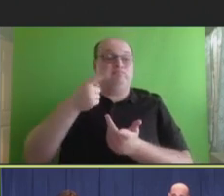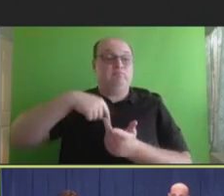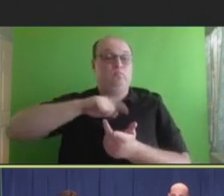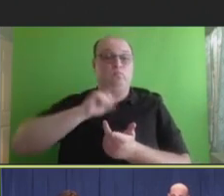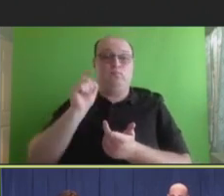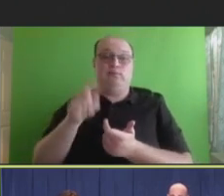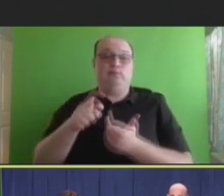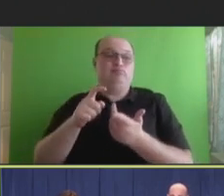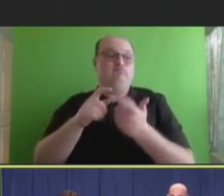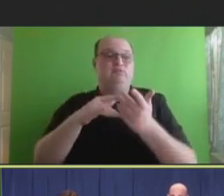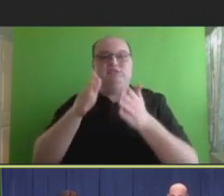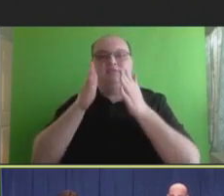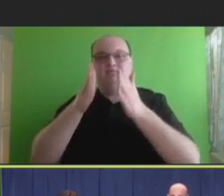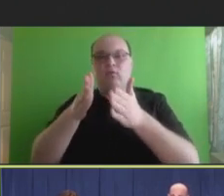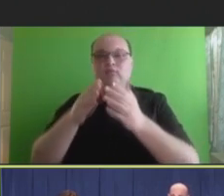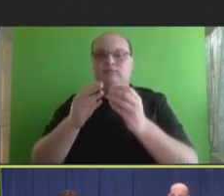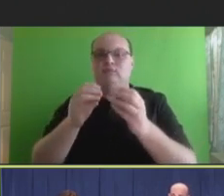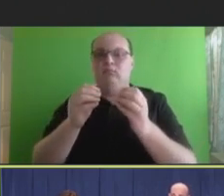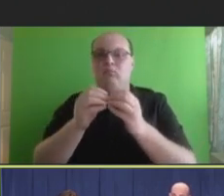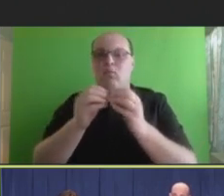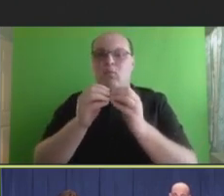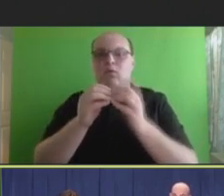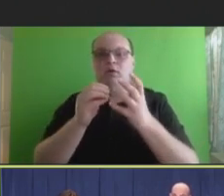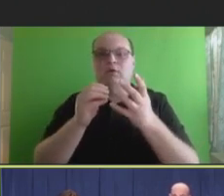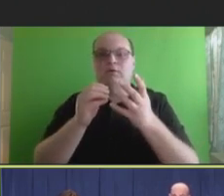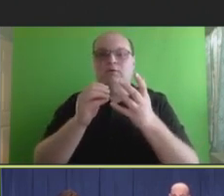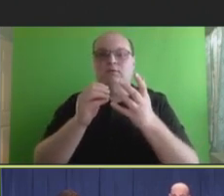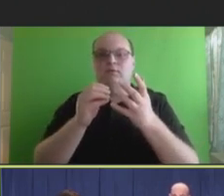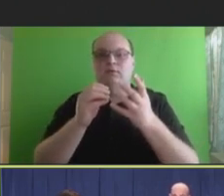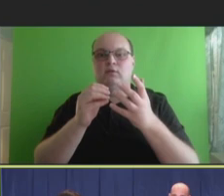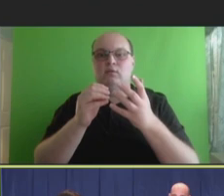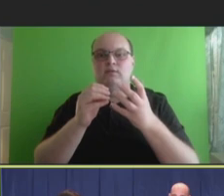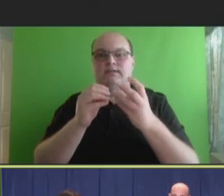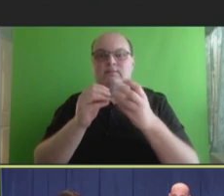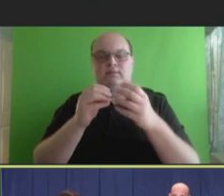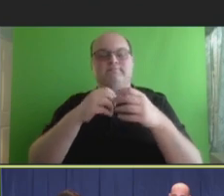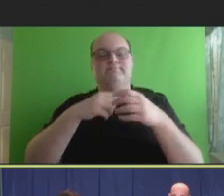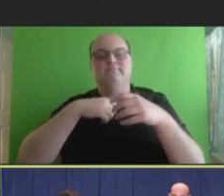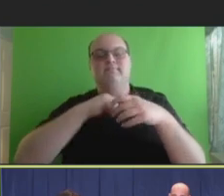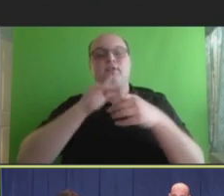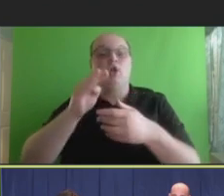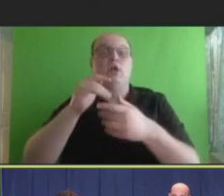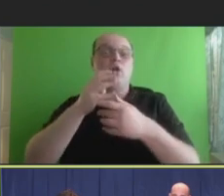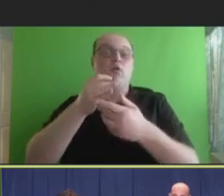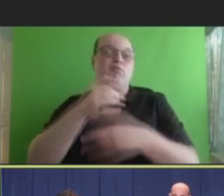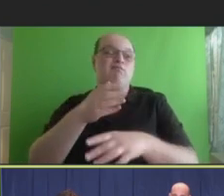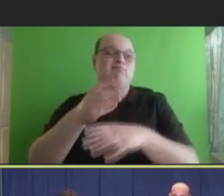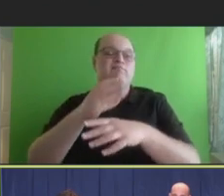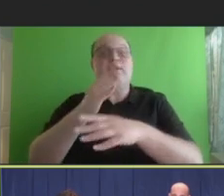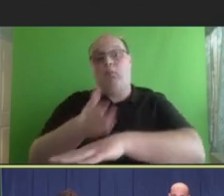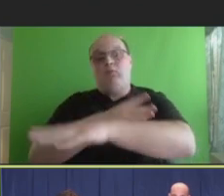focus our efforts on increasing that trust again. As well as just improving vaccine confidence